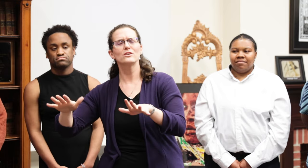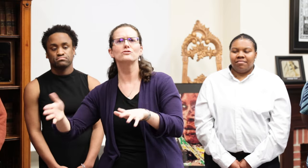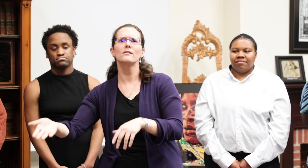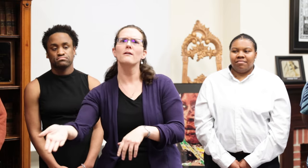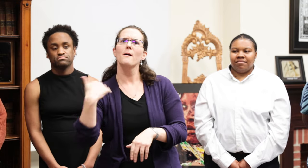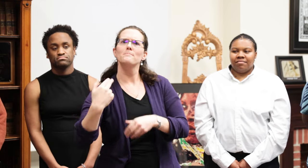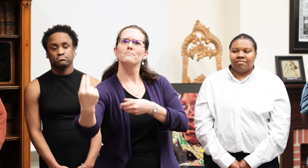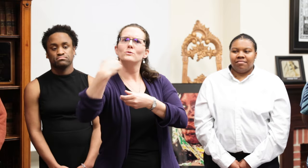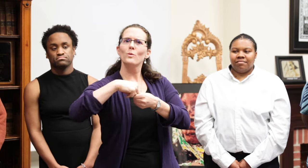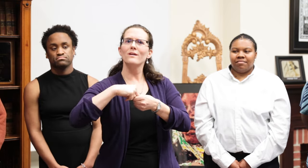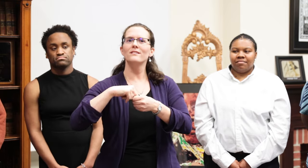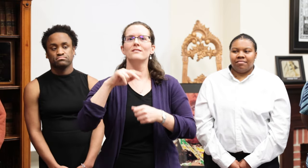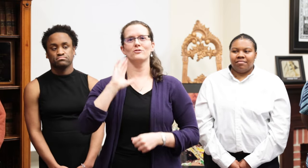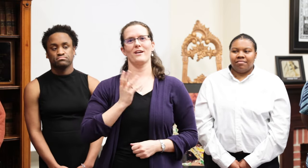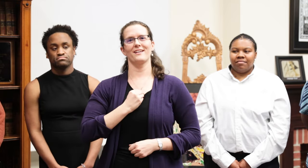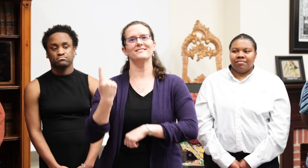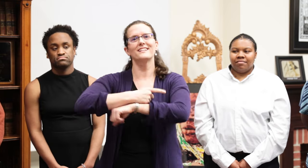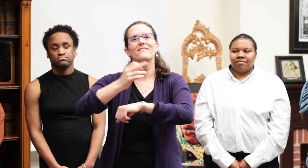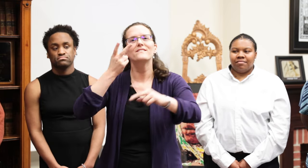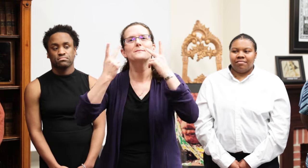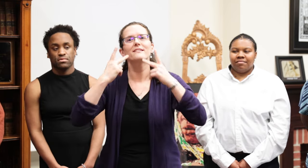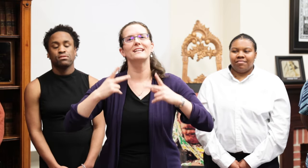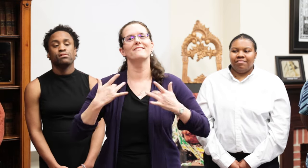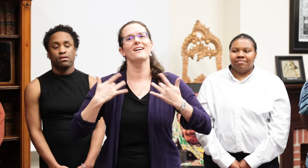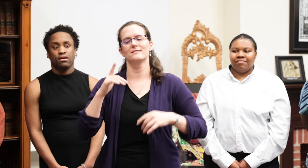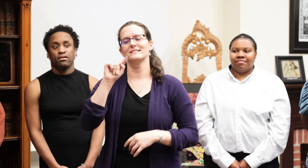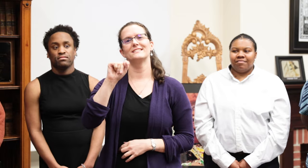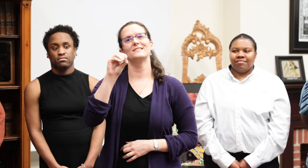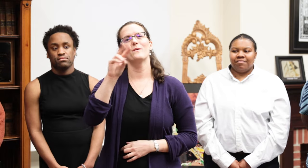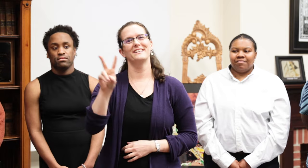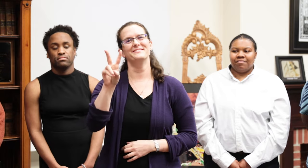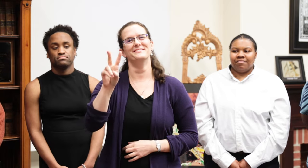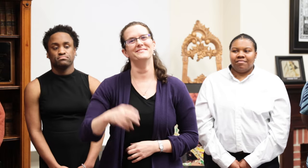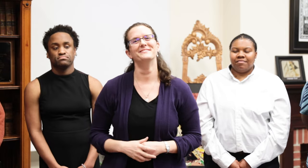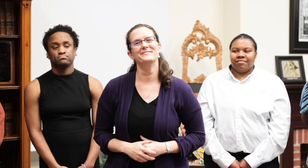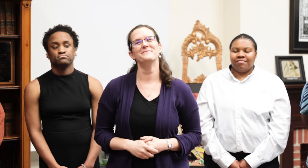At the conclusion of this event, please come join us to honor Transgender Day of Visibility (TDoV)!